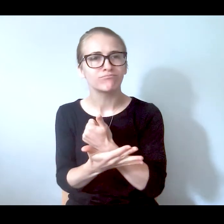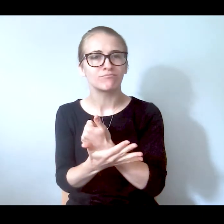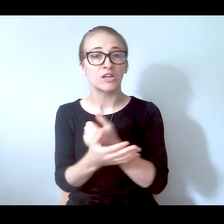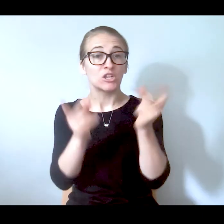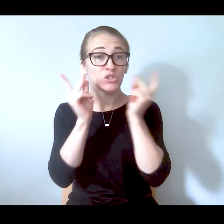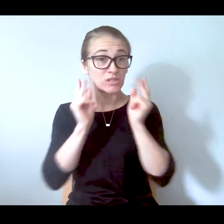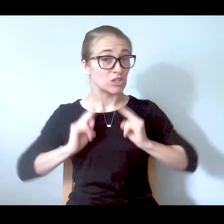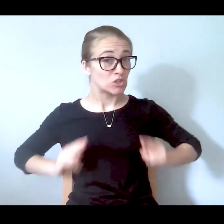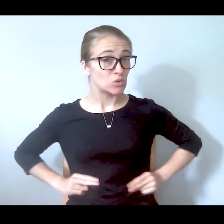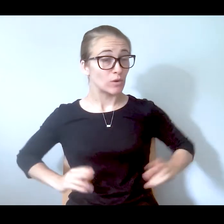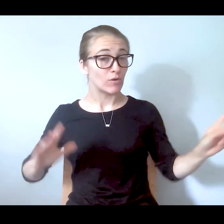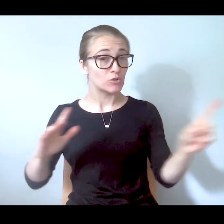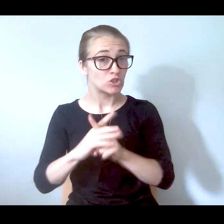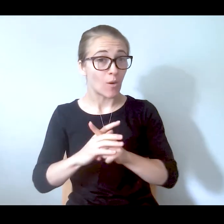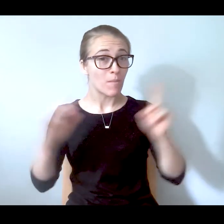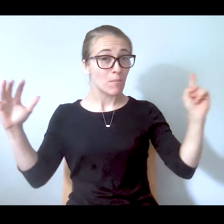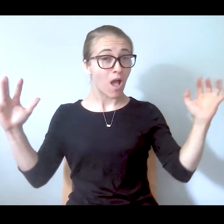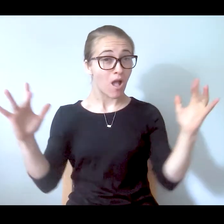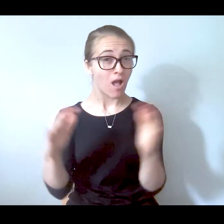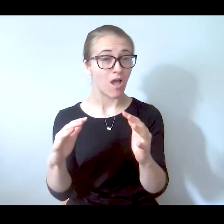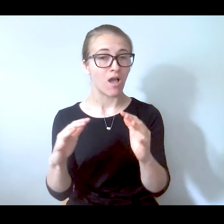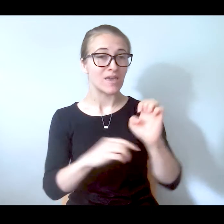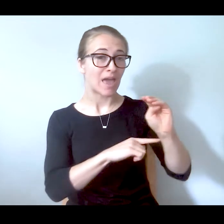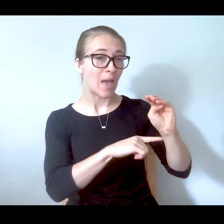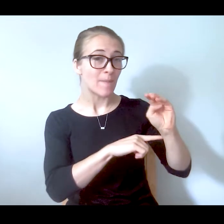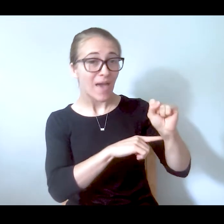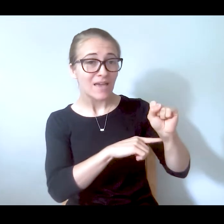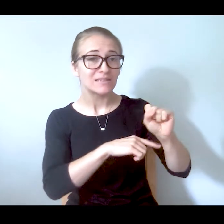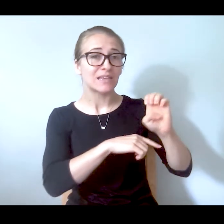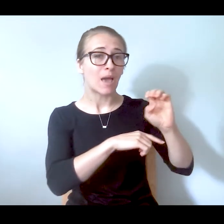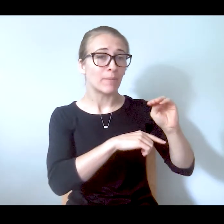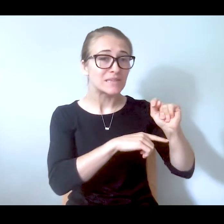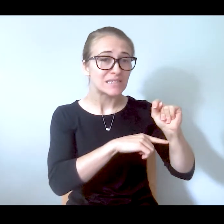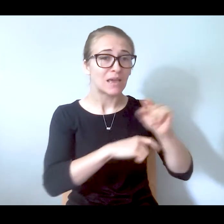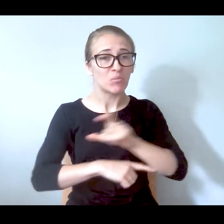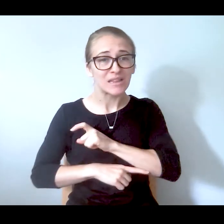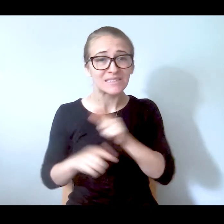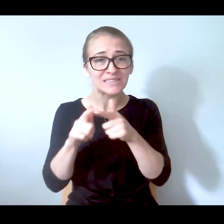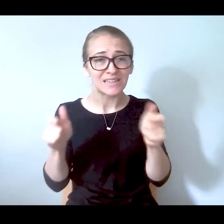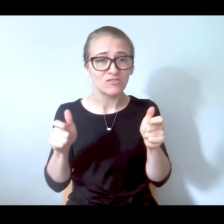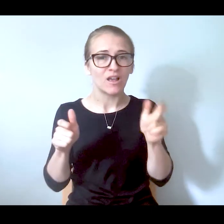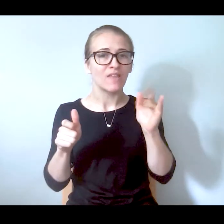uniform response, whether police or EMT, that interaction is already starting off from a power